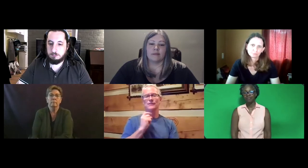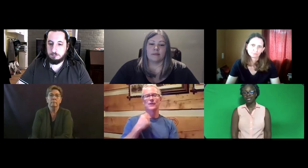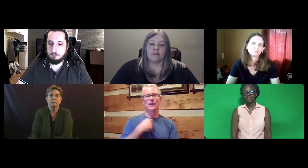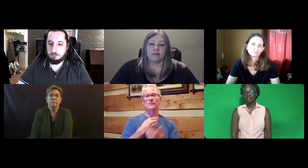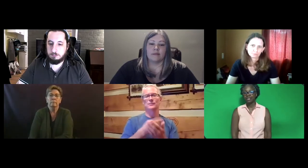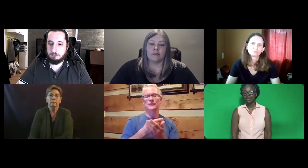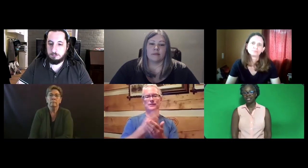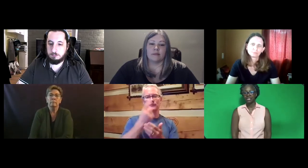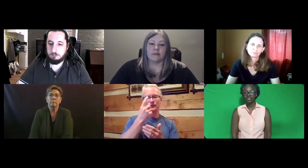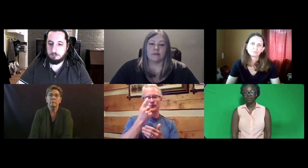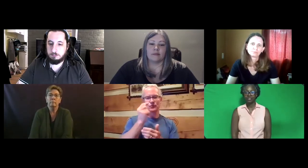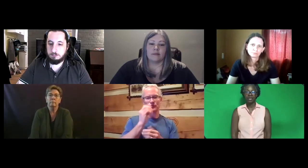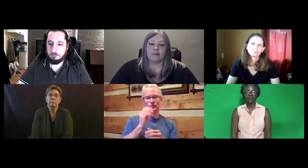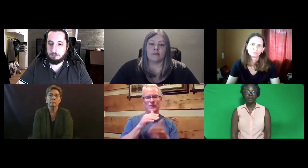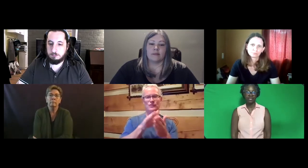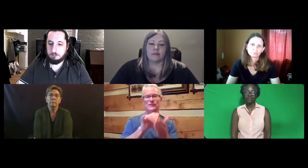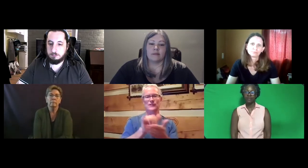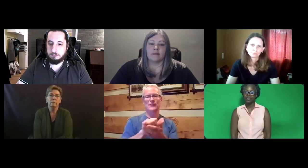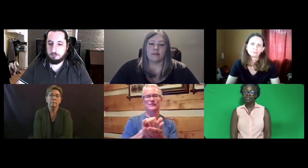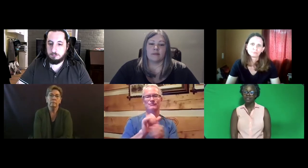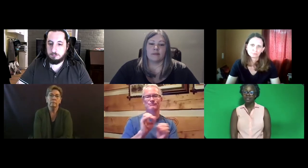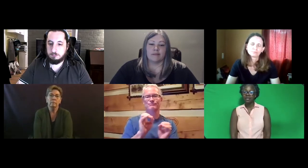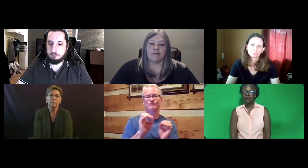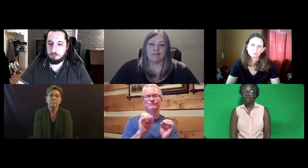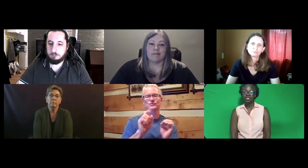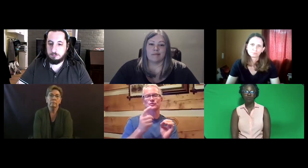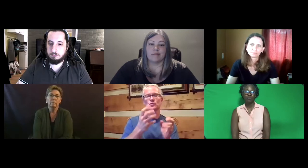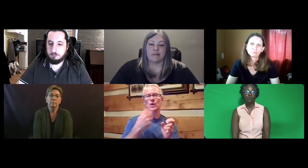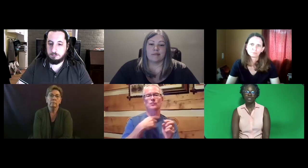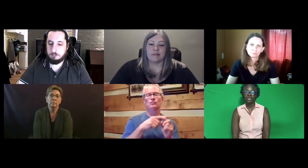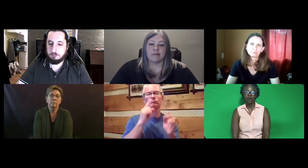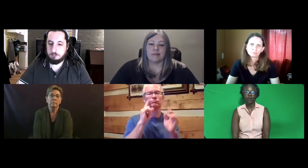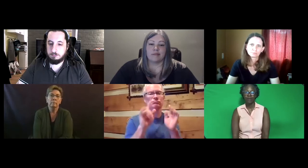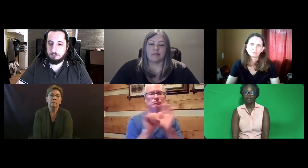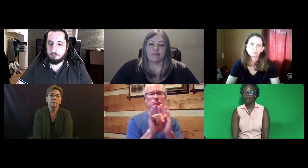Because the State legislature has not given us the funds to approach it in that way.